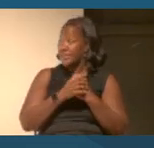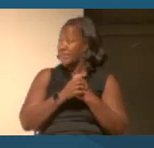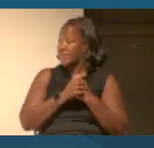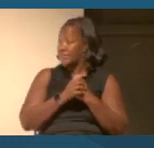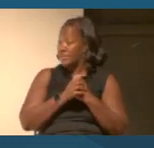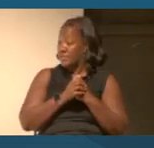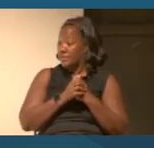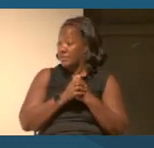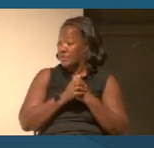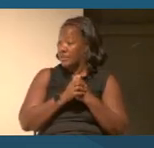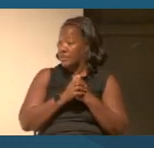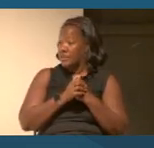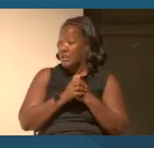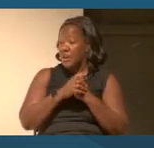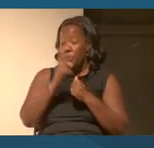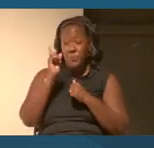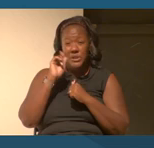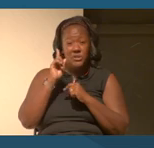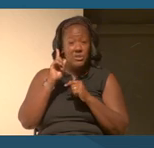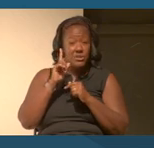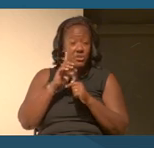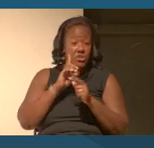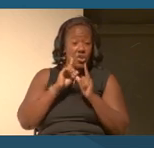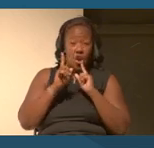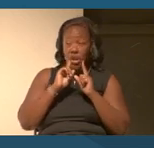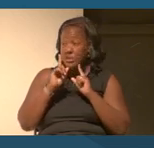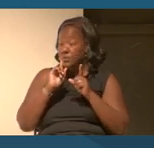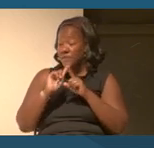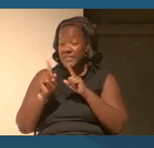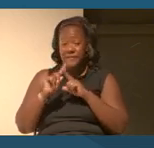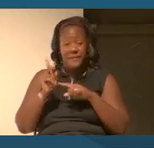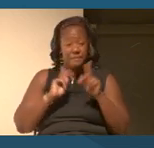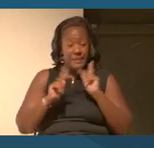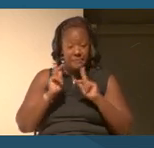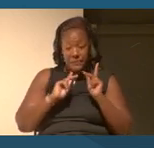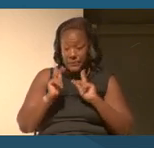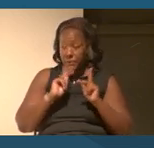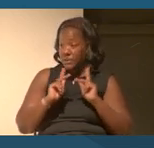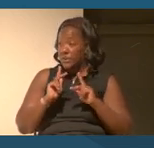we talked with all kinds of different people, people were all over the place with what their